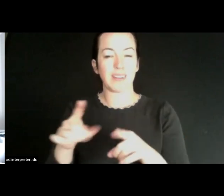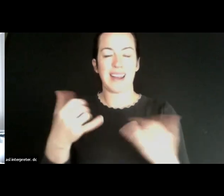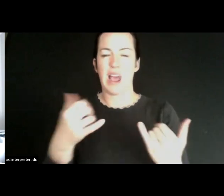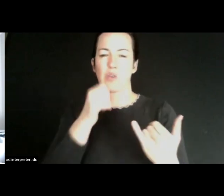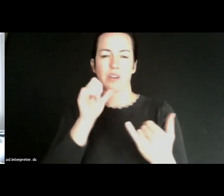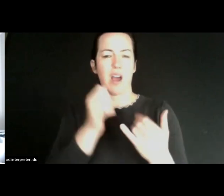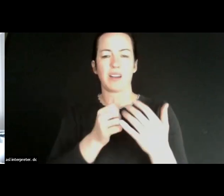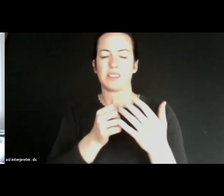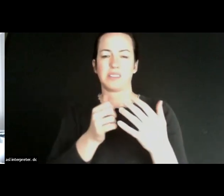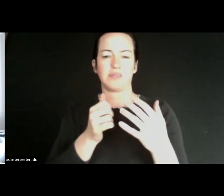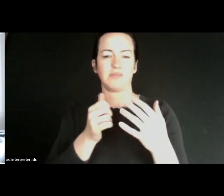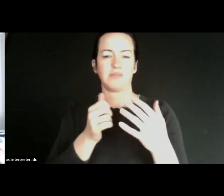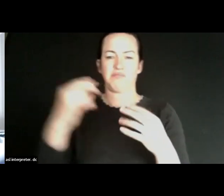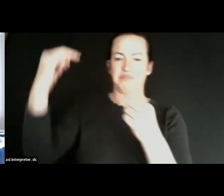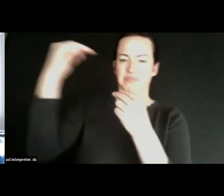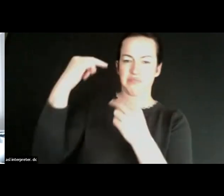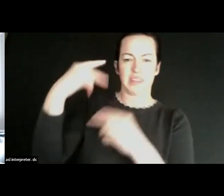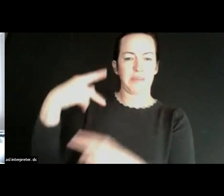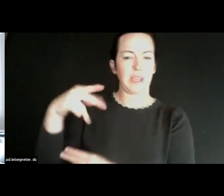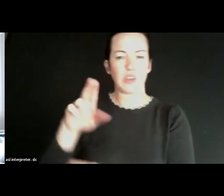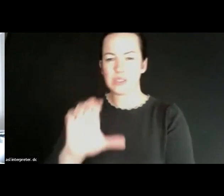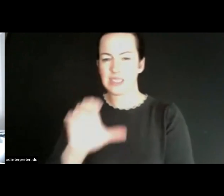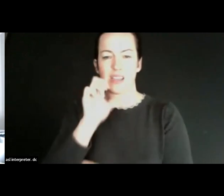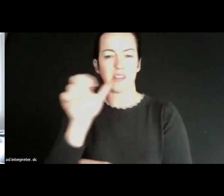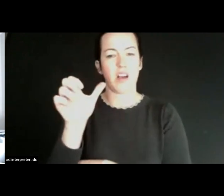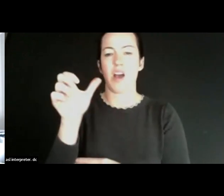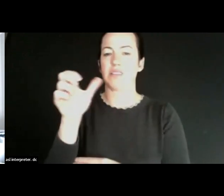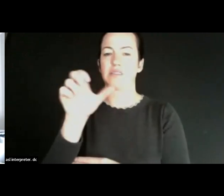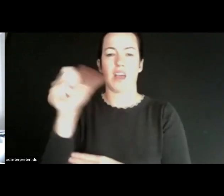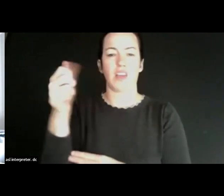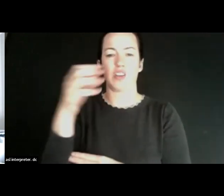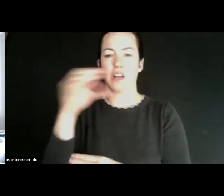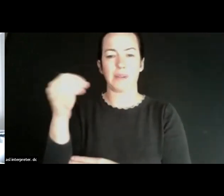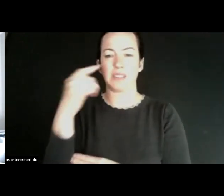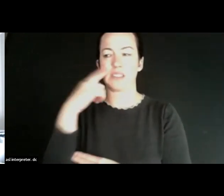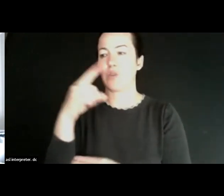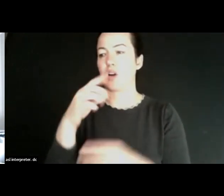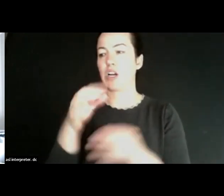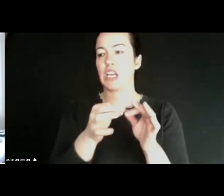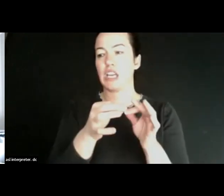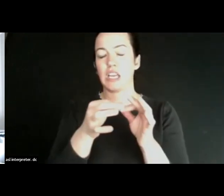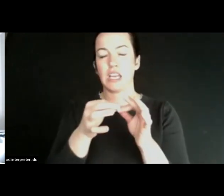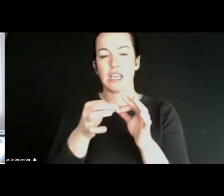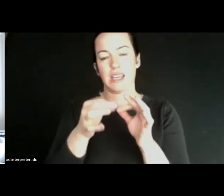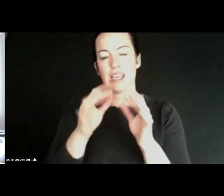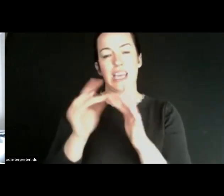by them in any way, not the CPUC and not providers Internet service providers. But our mission